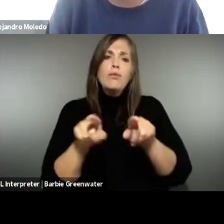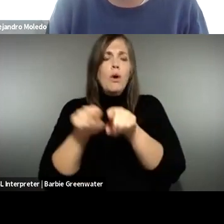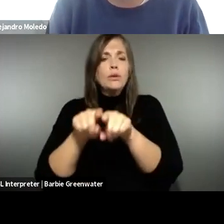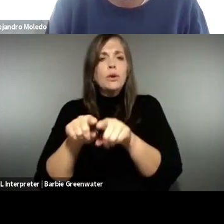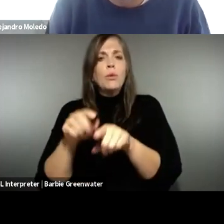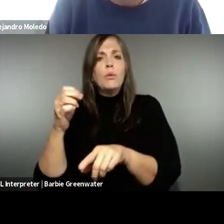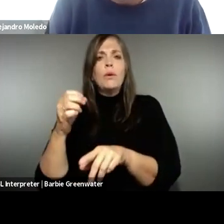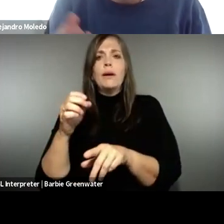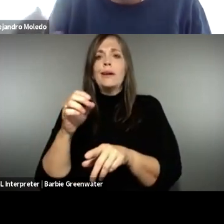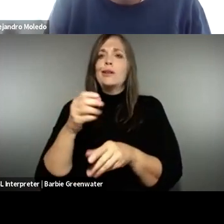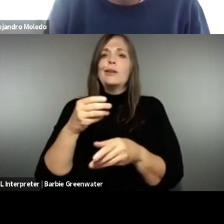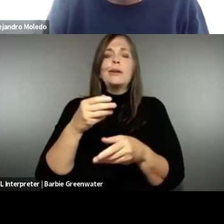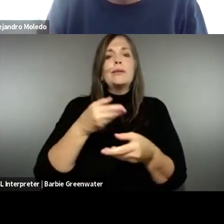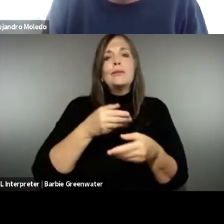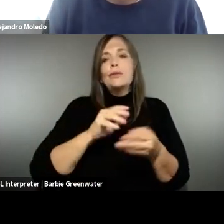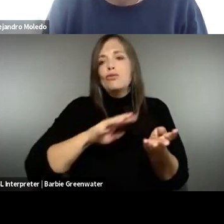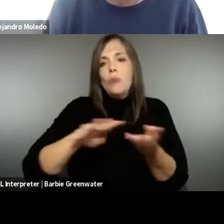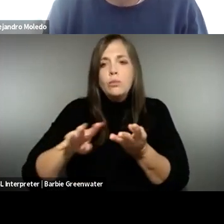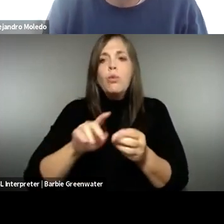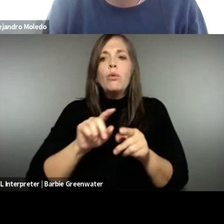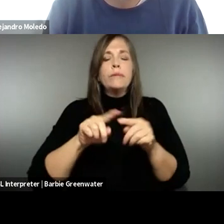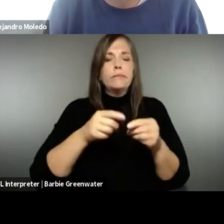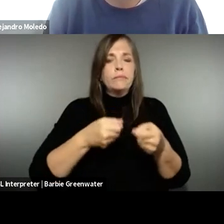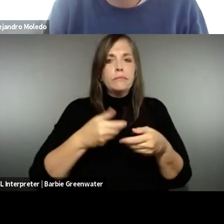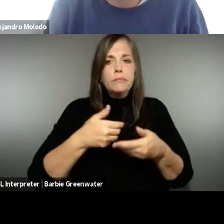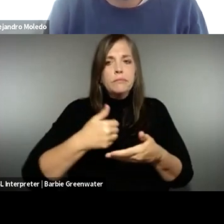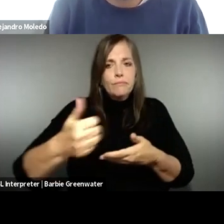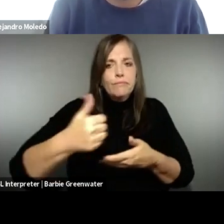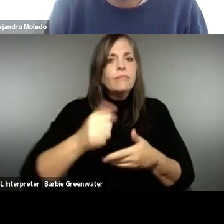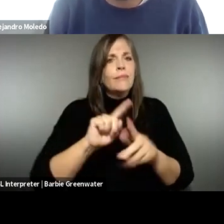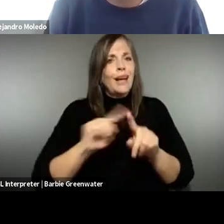in the accessibility sector, not only on the digital side of it but also